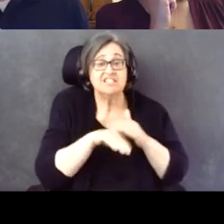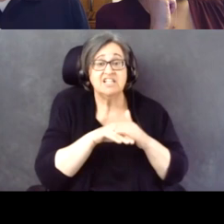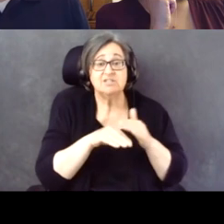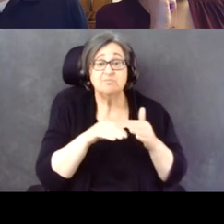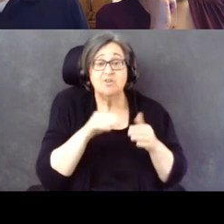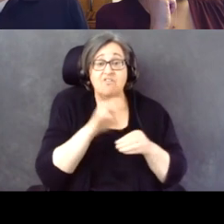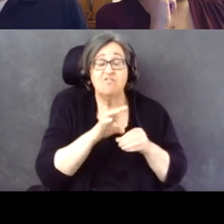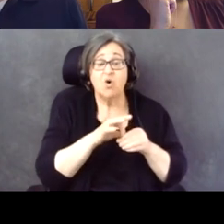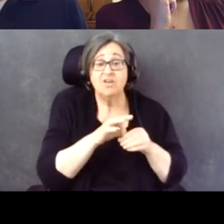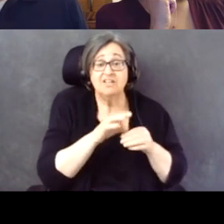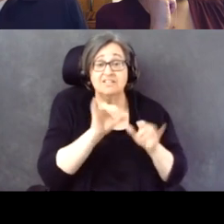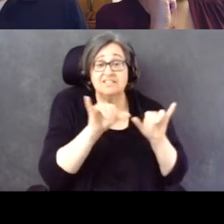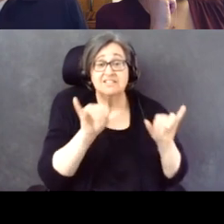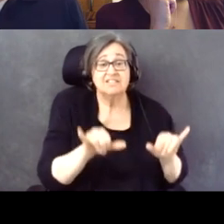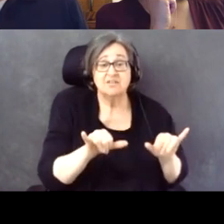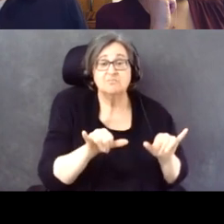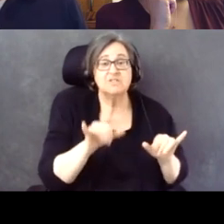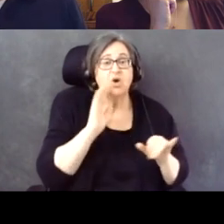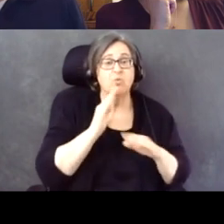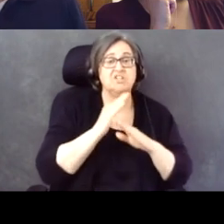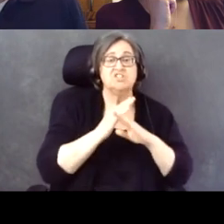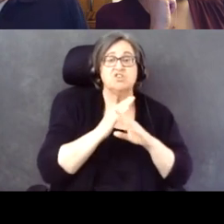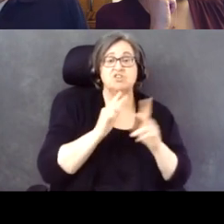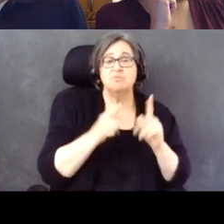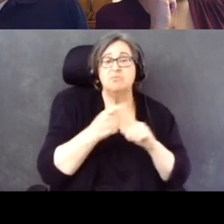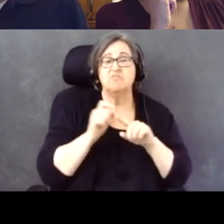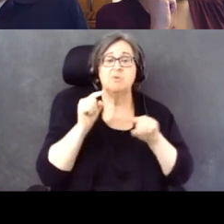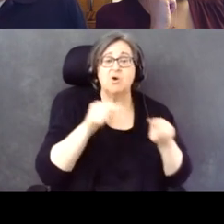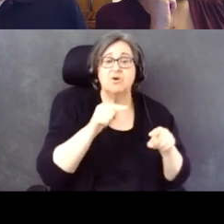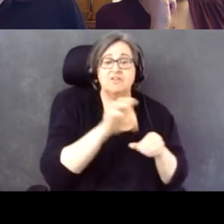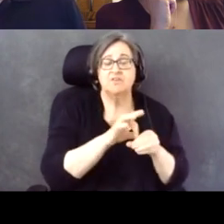by making it difficult to vote, but also through the psychological effects by sending the message